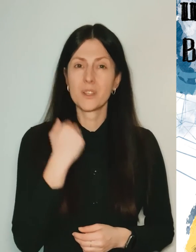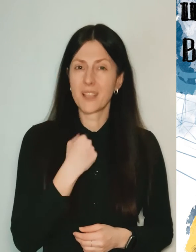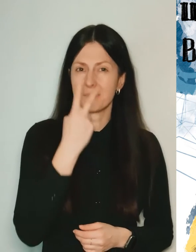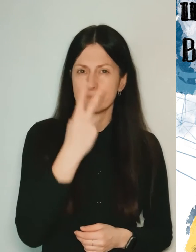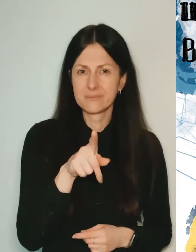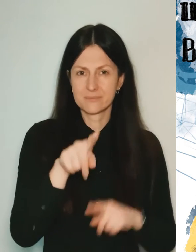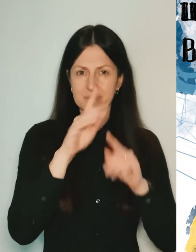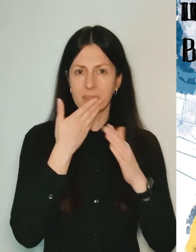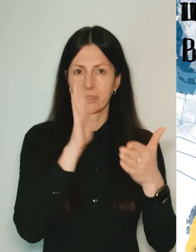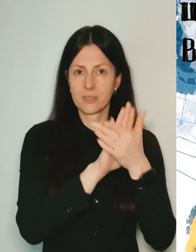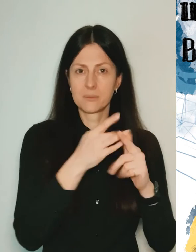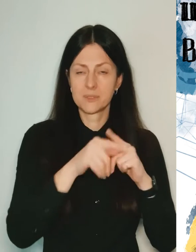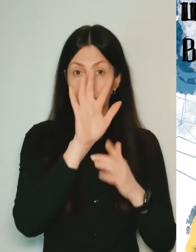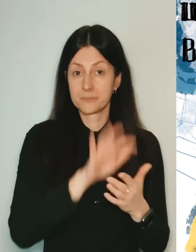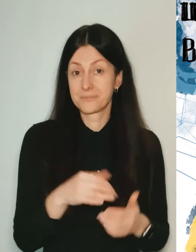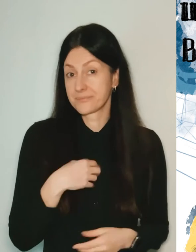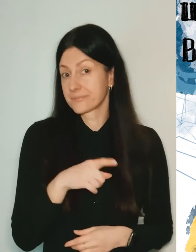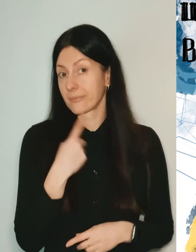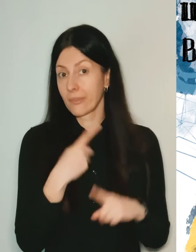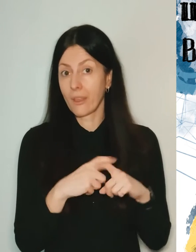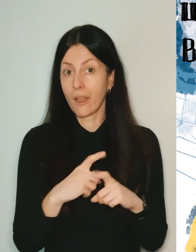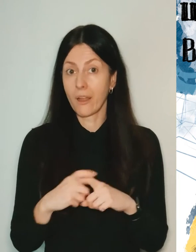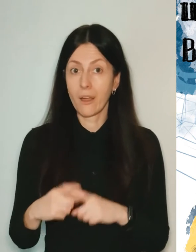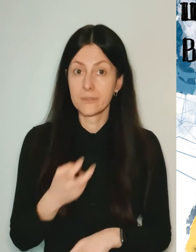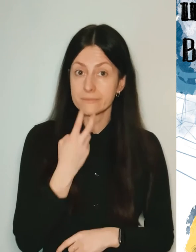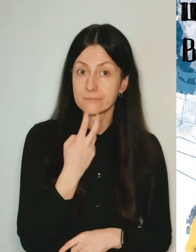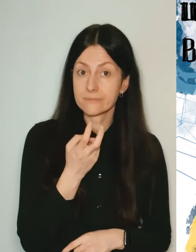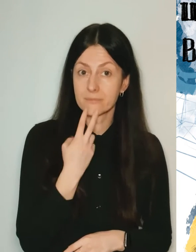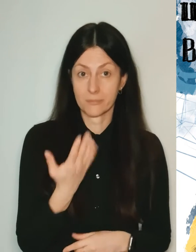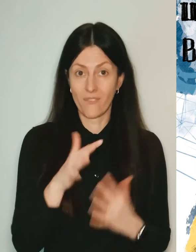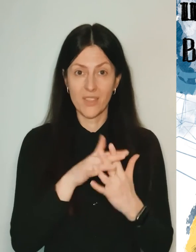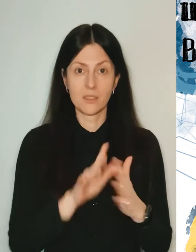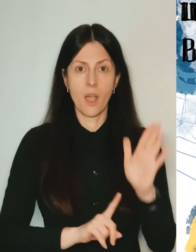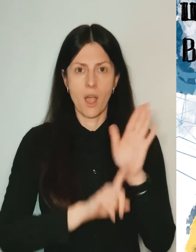I remember when I saw this leaflet, I thought "ha-ha-ha, yes, the war is starting, we will still go somewhere for the key while we are being bombed."